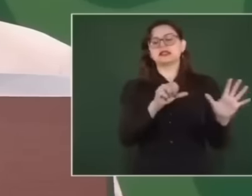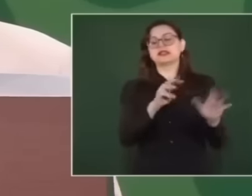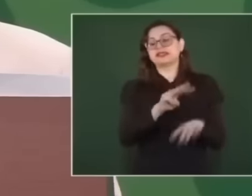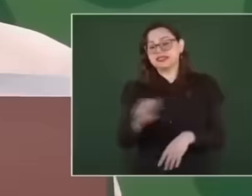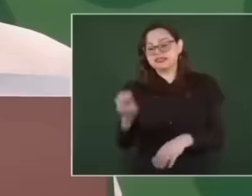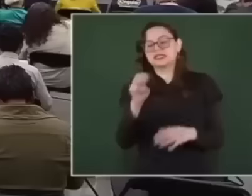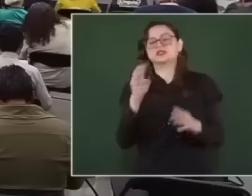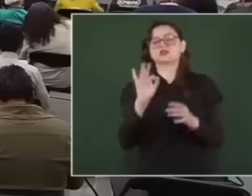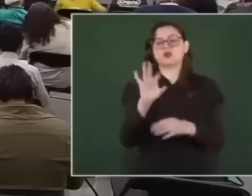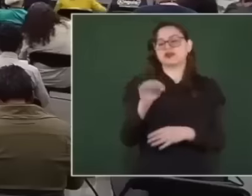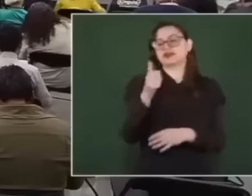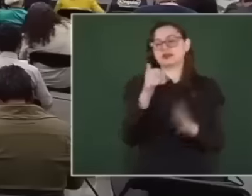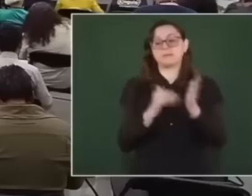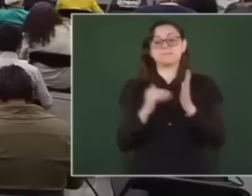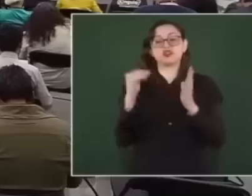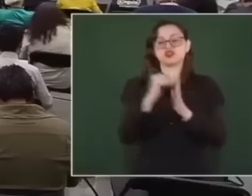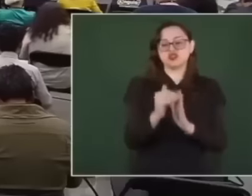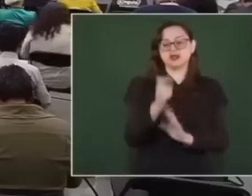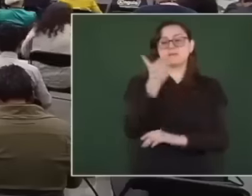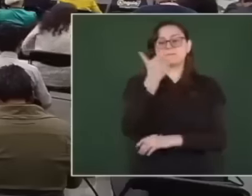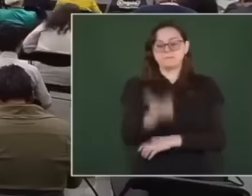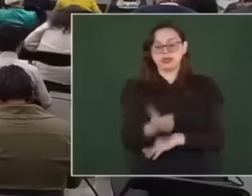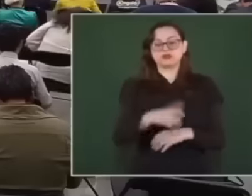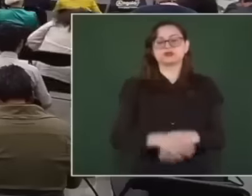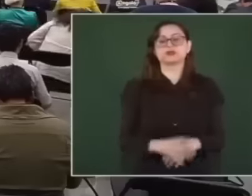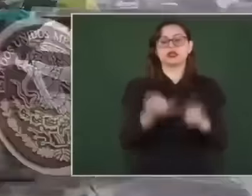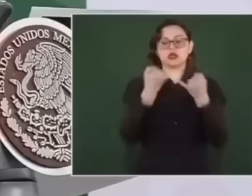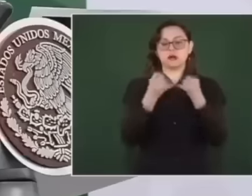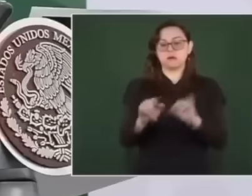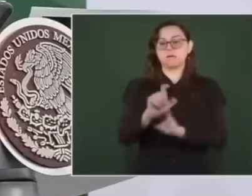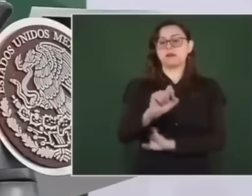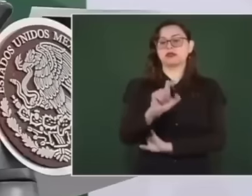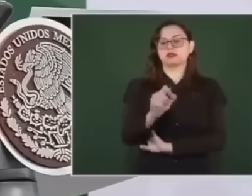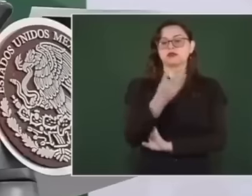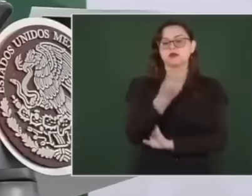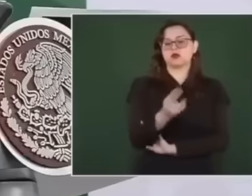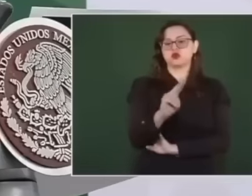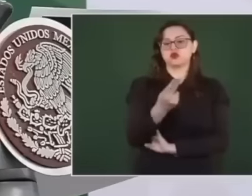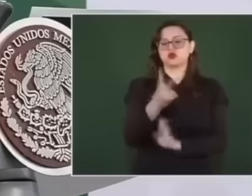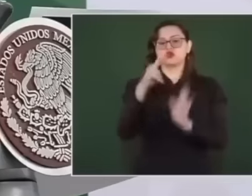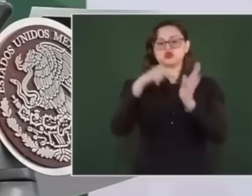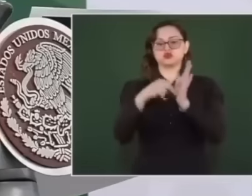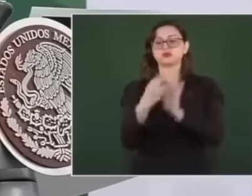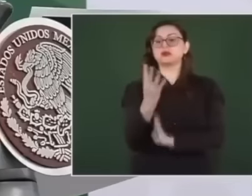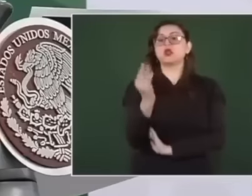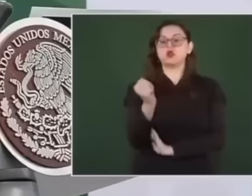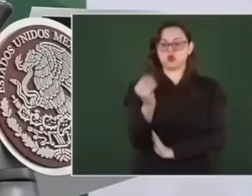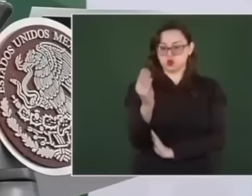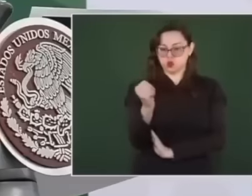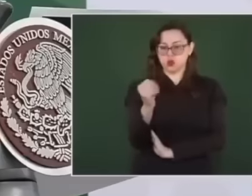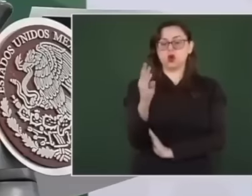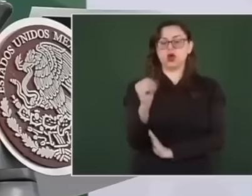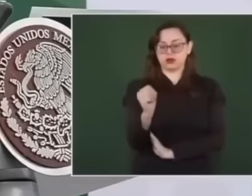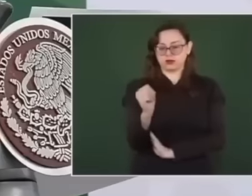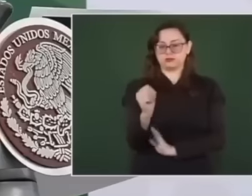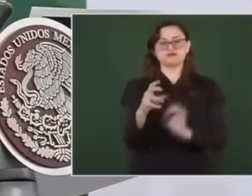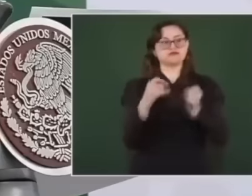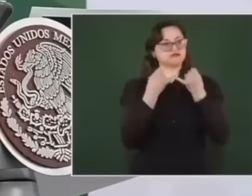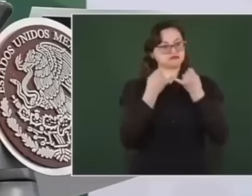pesos and its inauguration took place on November 24, 2000. It was presented as the